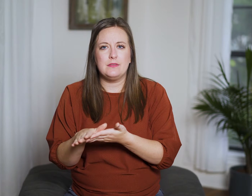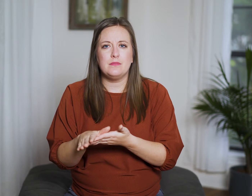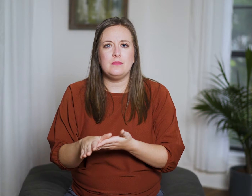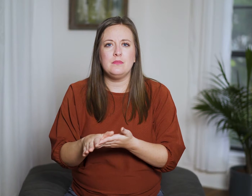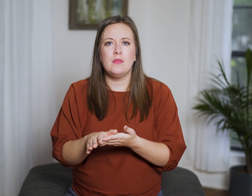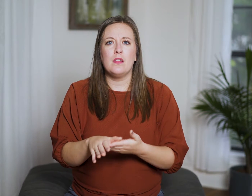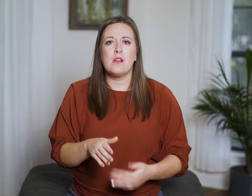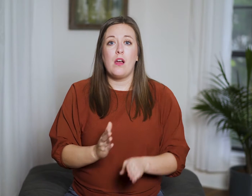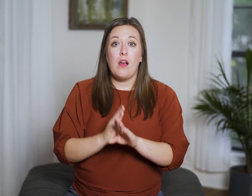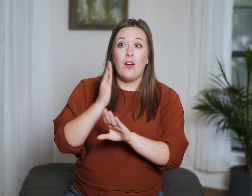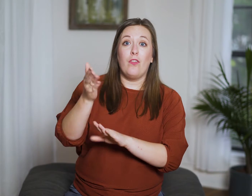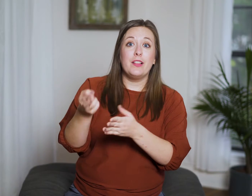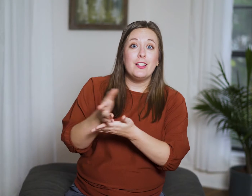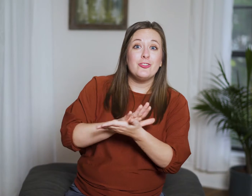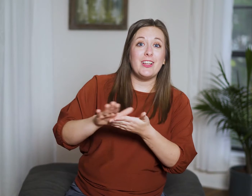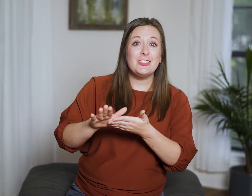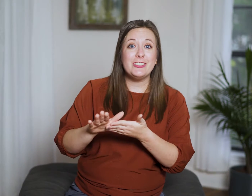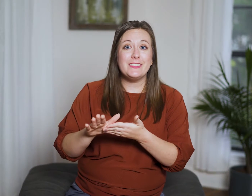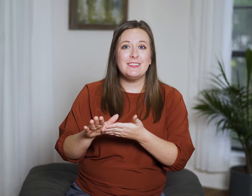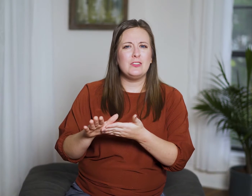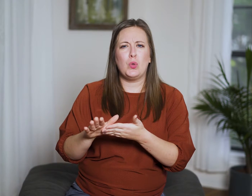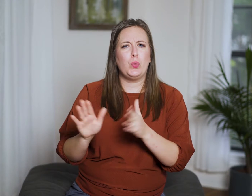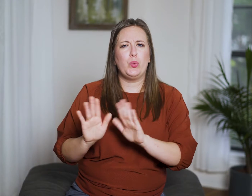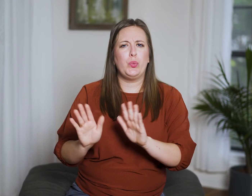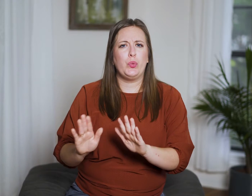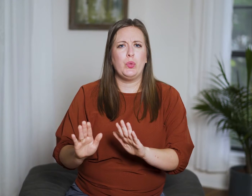“Be not overly righteous,